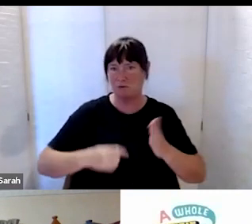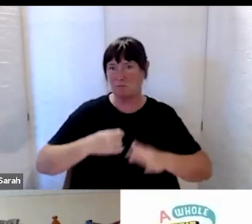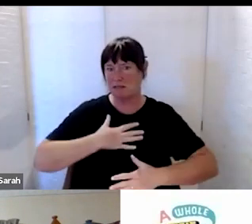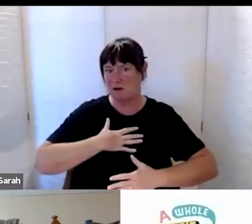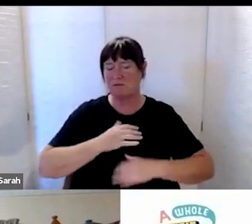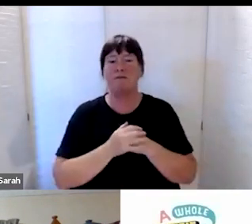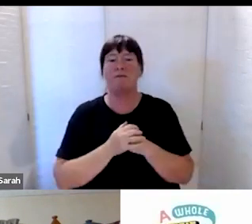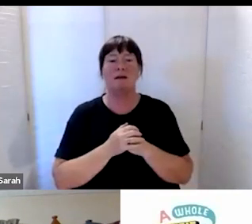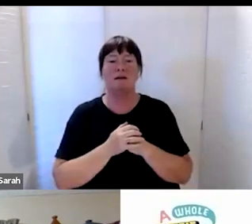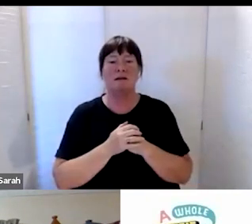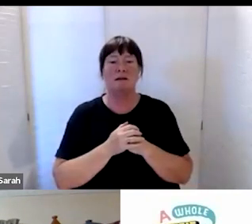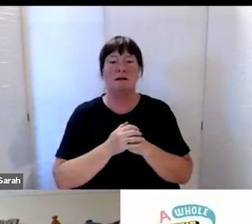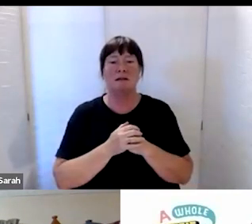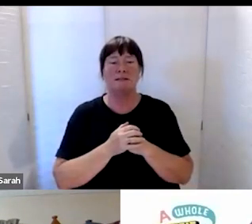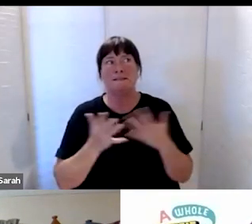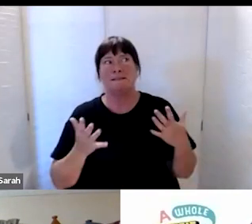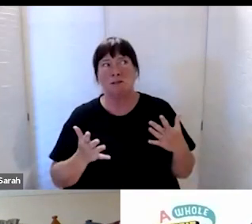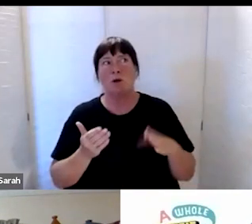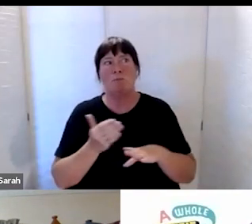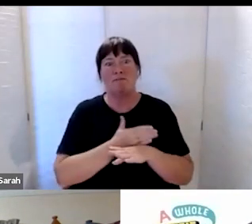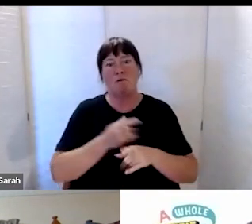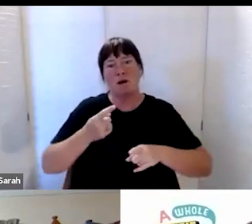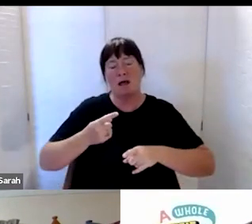who for my sins used to work in emergency management and